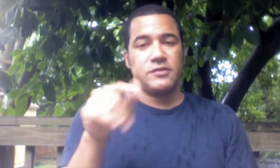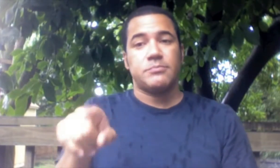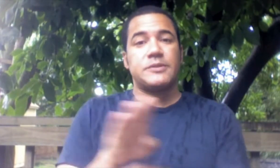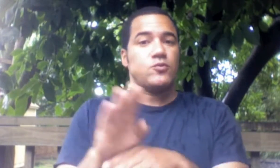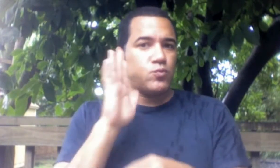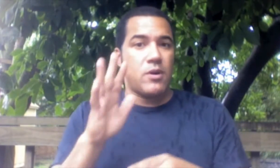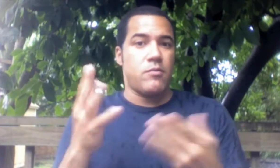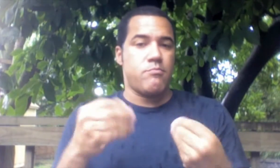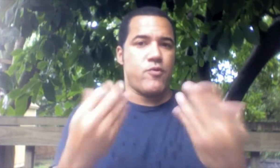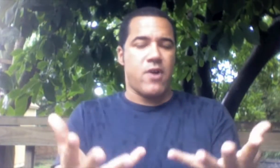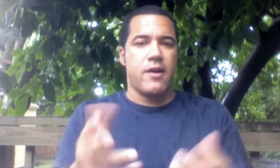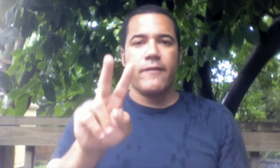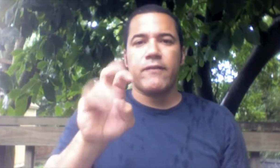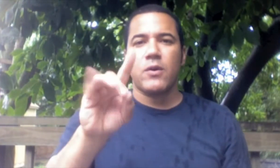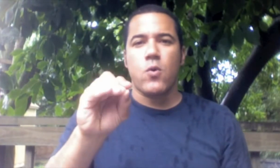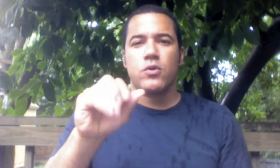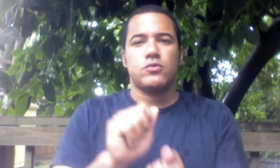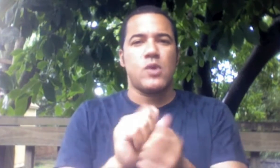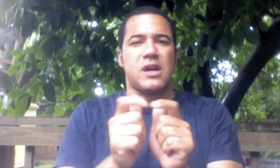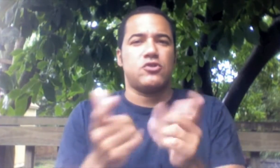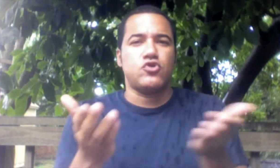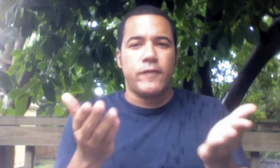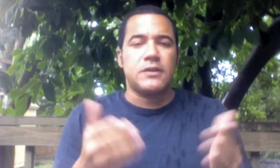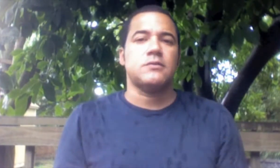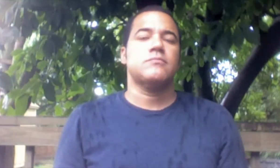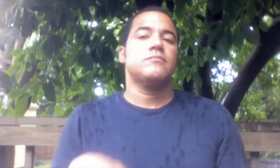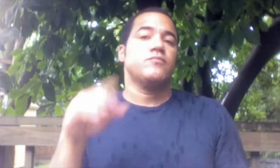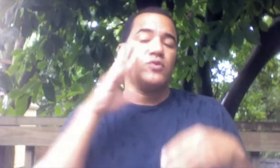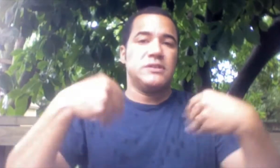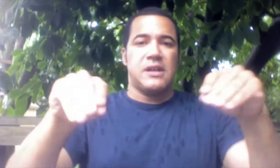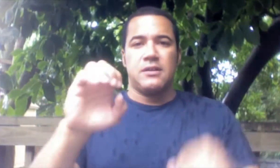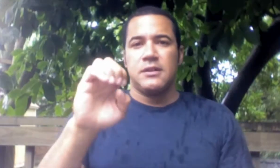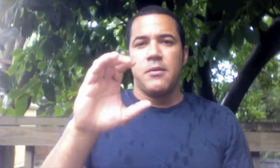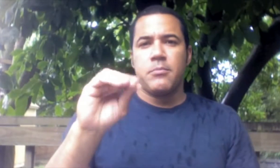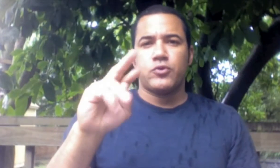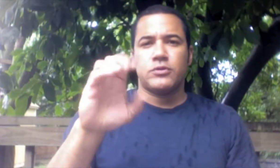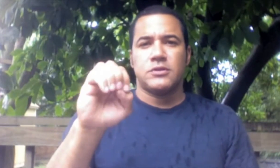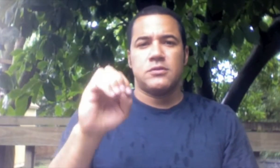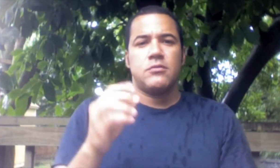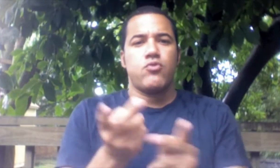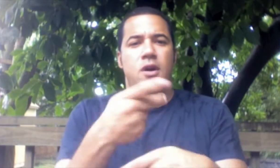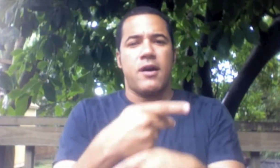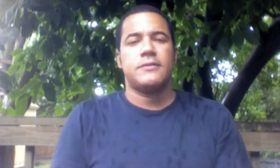This business will provide video translation service and will sell eCommerce products.